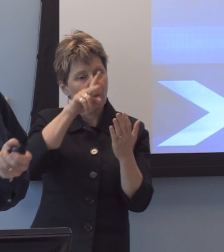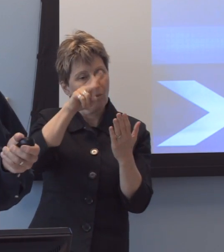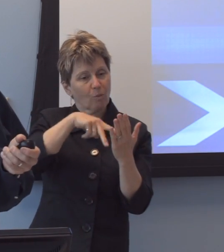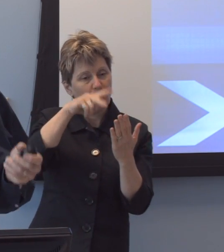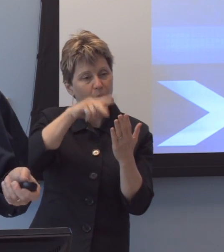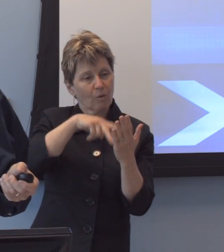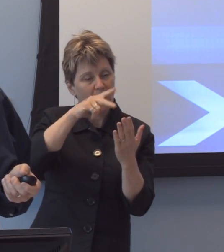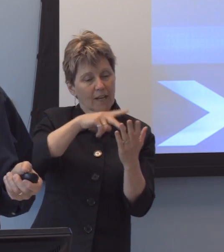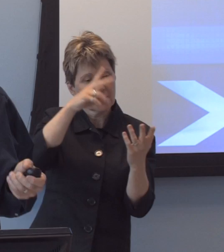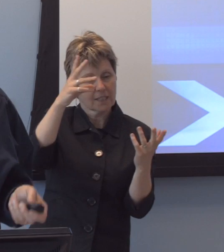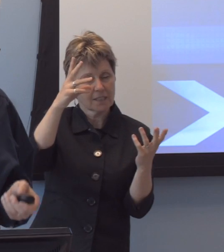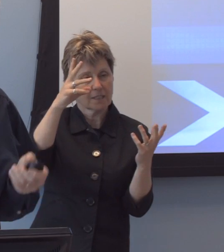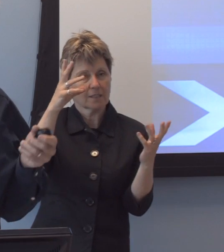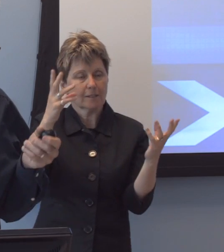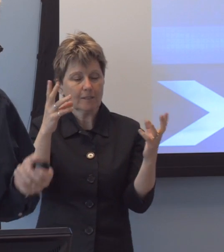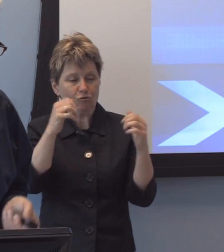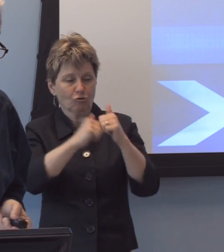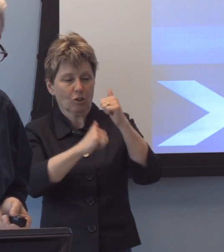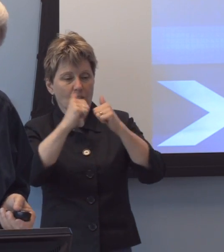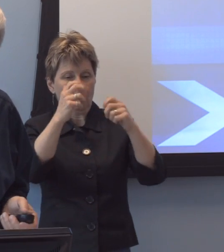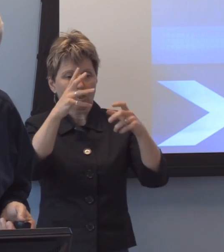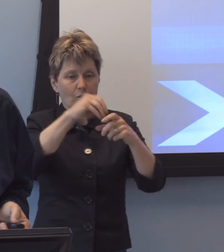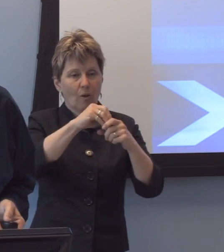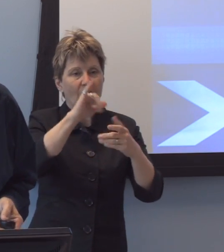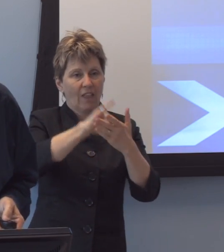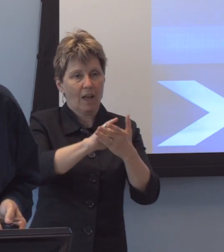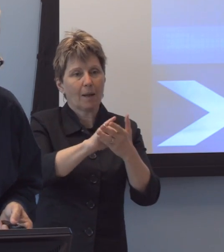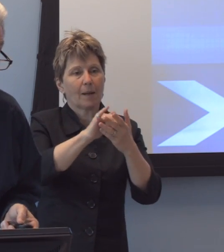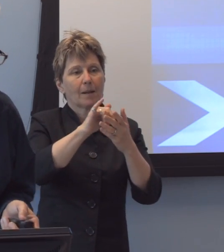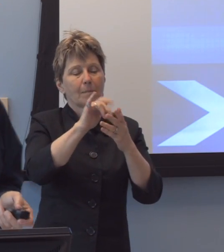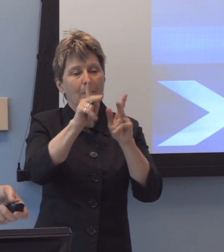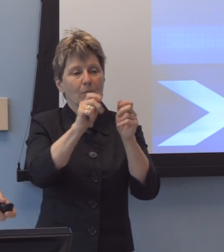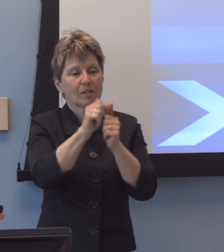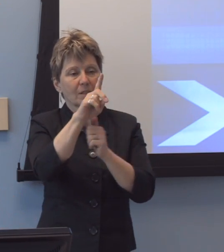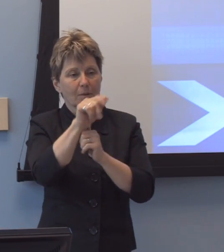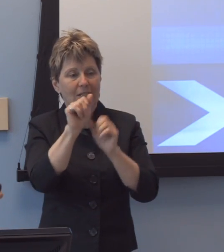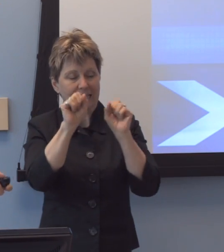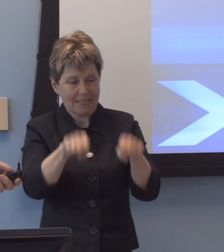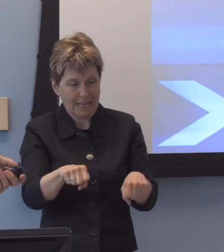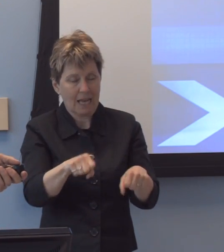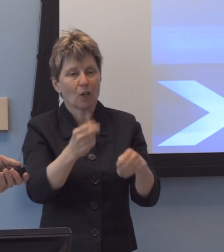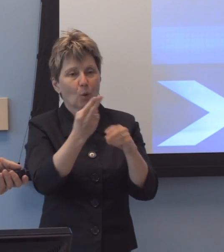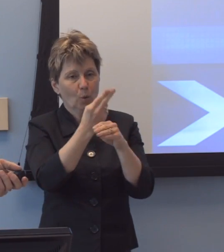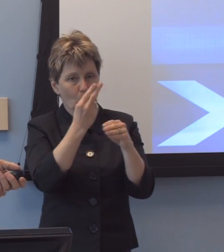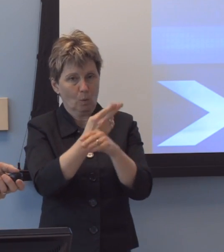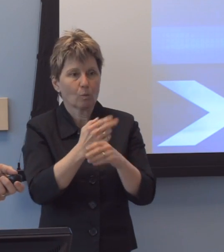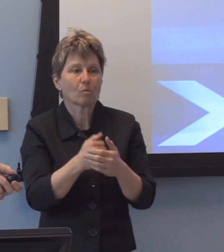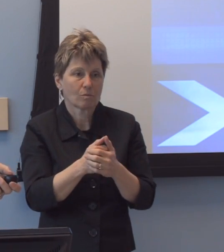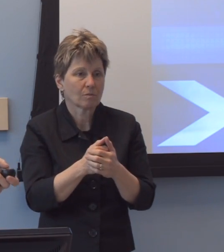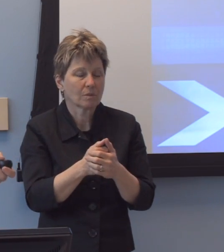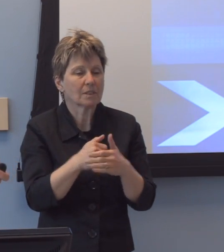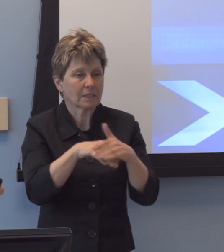that is also navigable and accessible to people with disabilities. And, uh-uh, rec-uh, and last year, actually we're very excited,